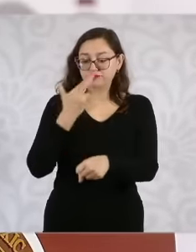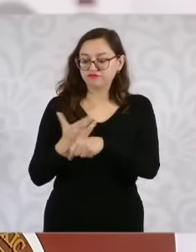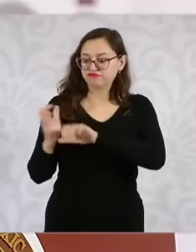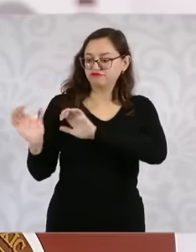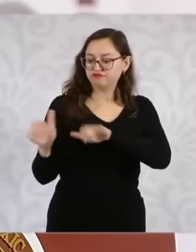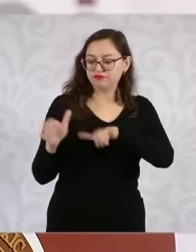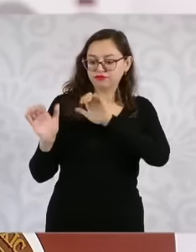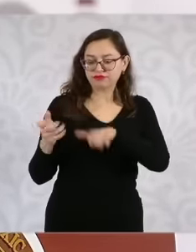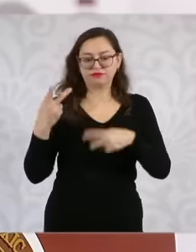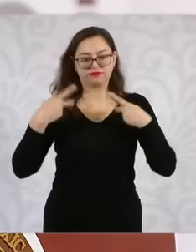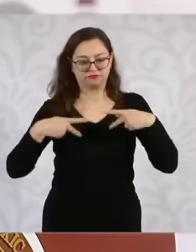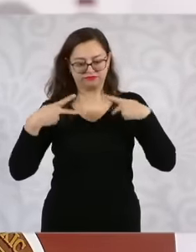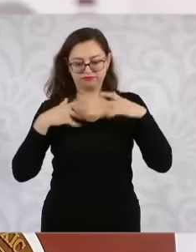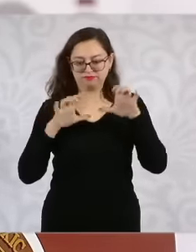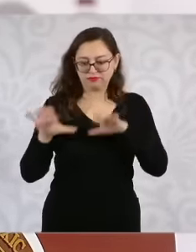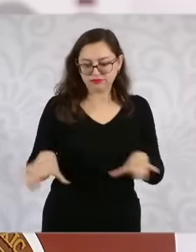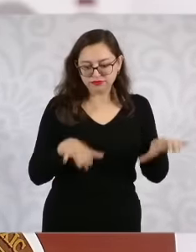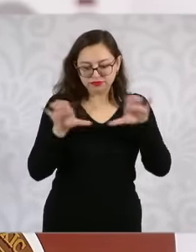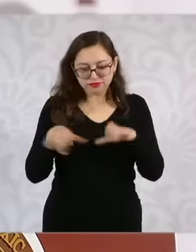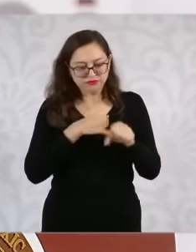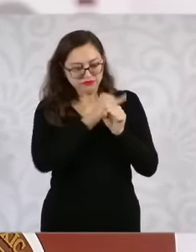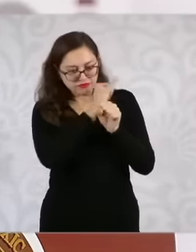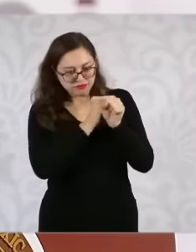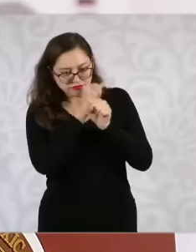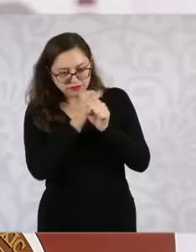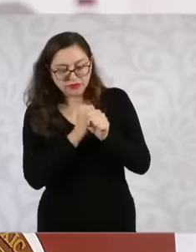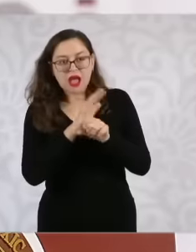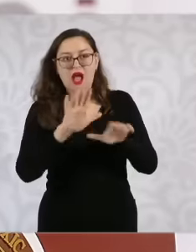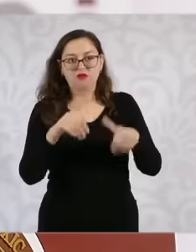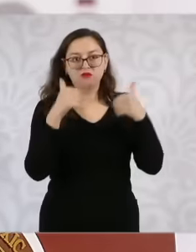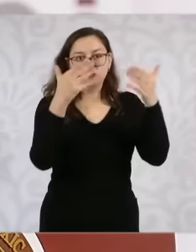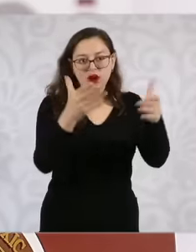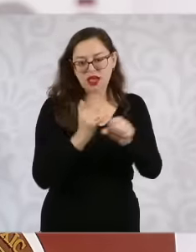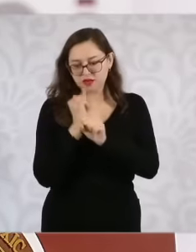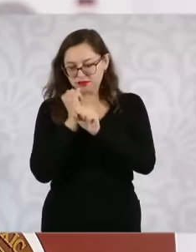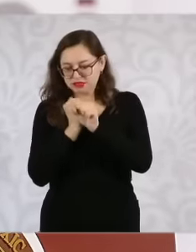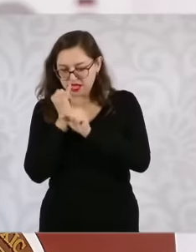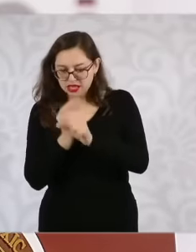field investigative analysts, office investigators and technical specialists who translate the intelligence collected in the